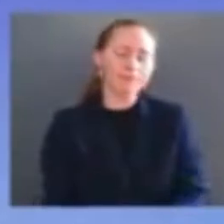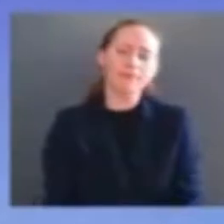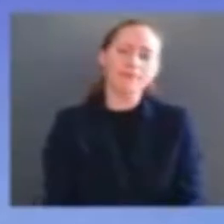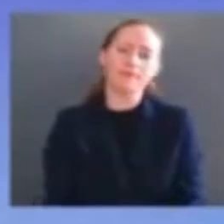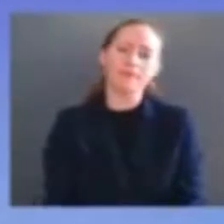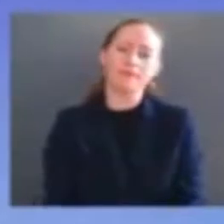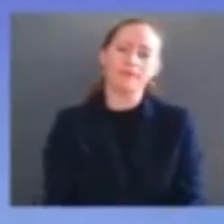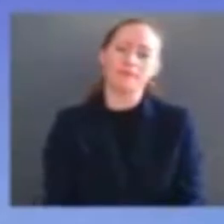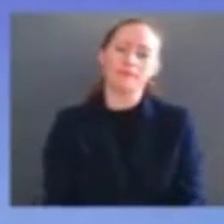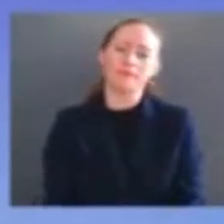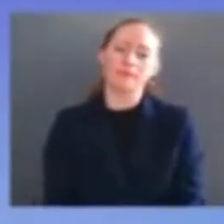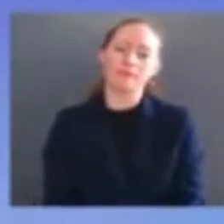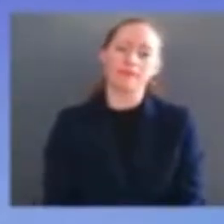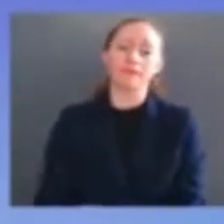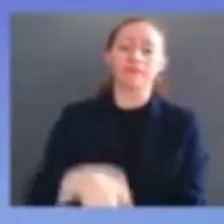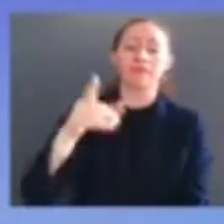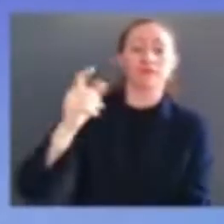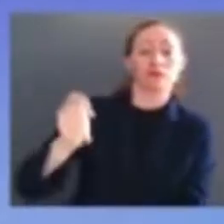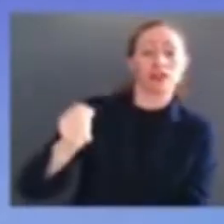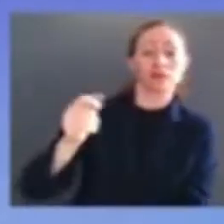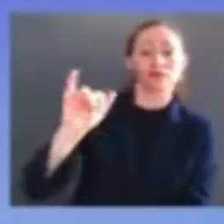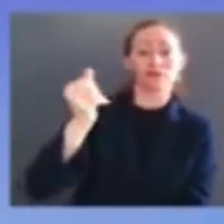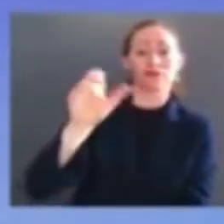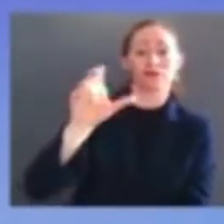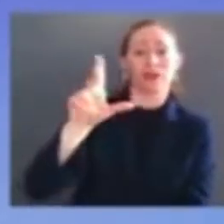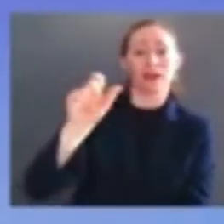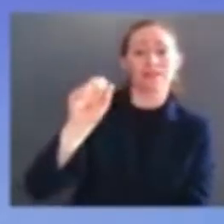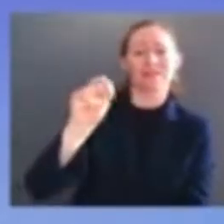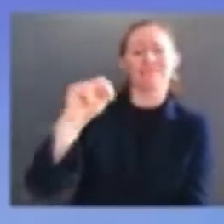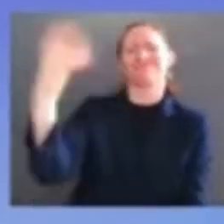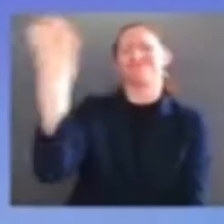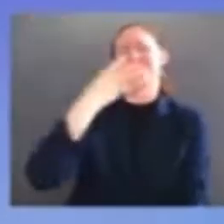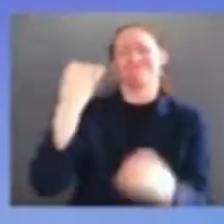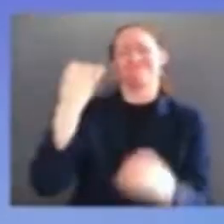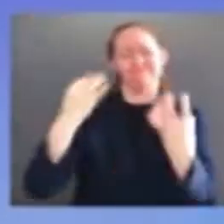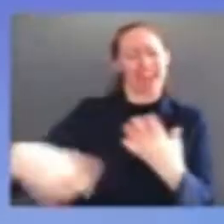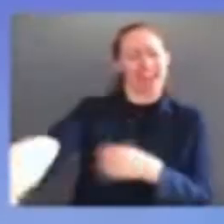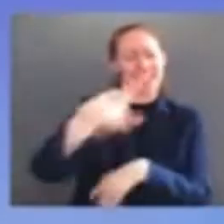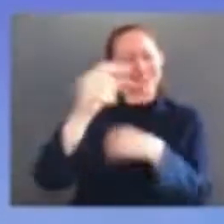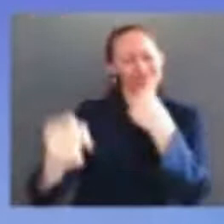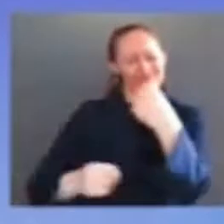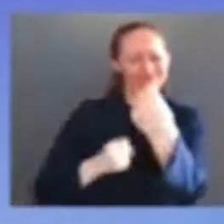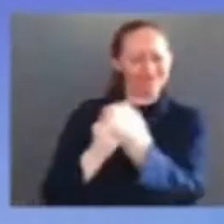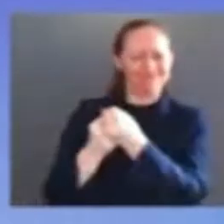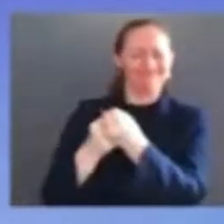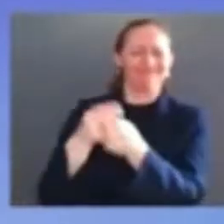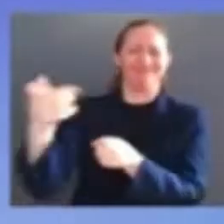from the fop to the civil rights leaders even republican appointed judges came forward